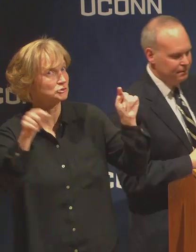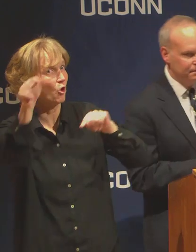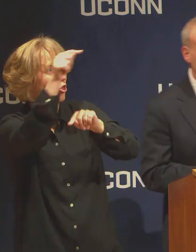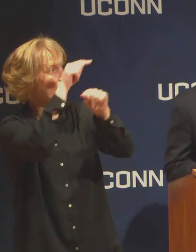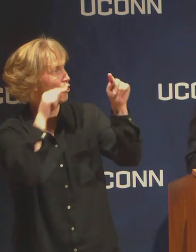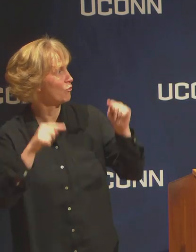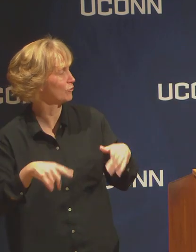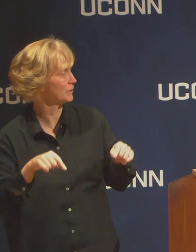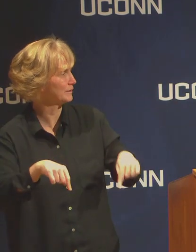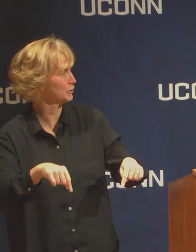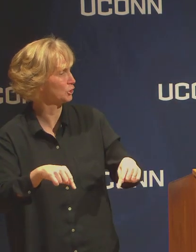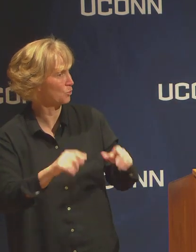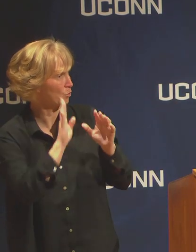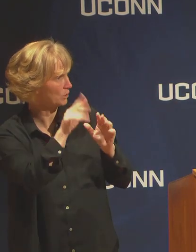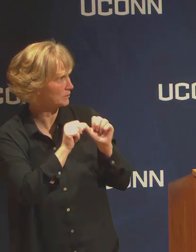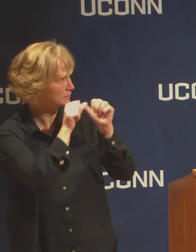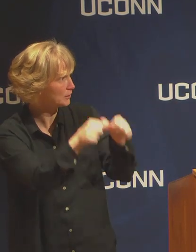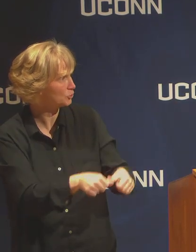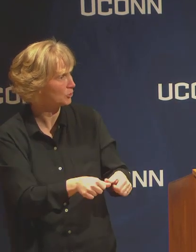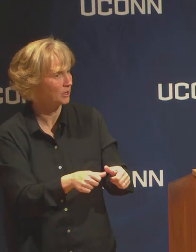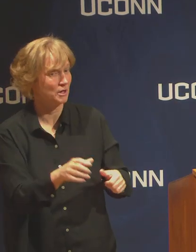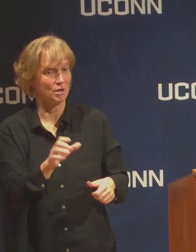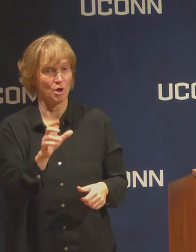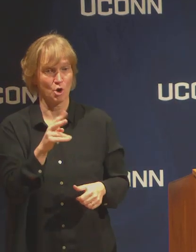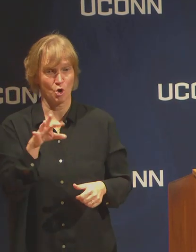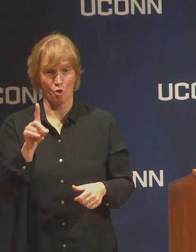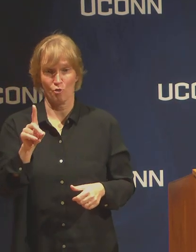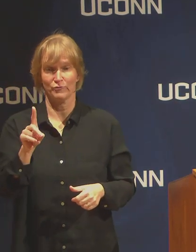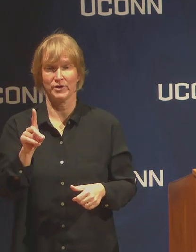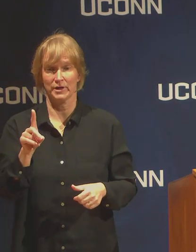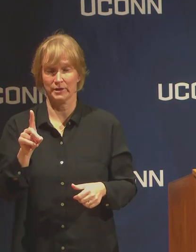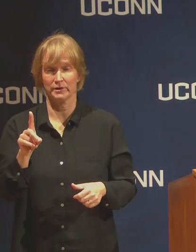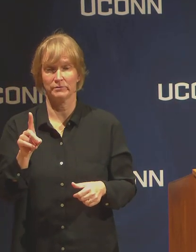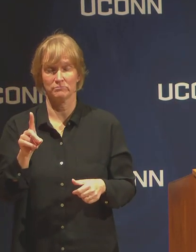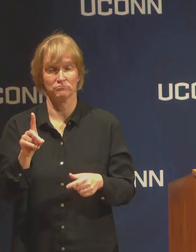If a case of COVID 19 is discovered in a construction worker,